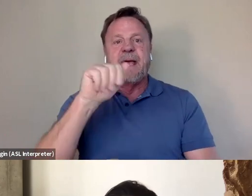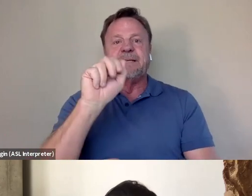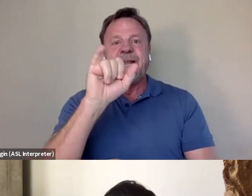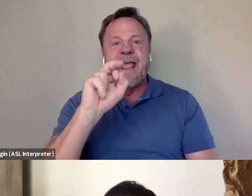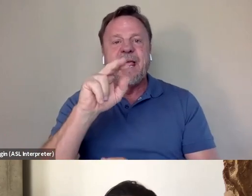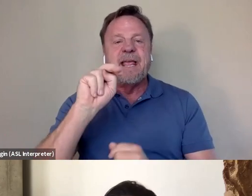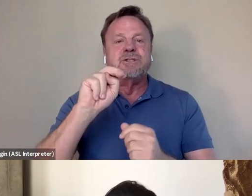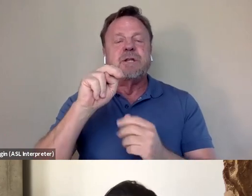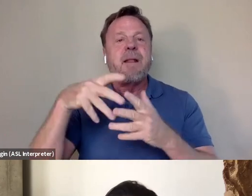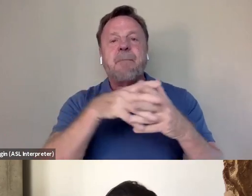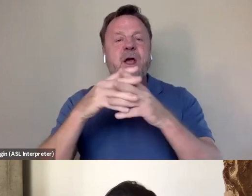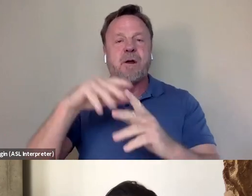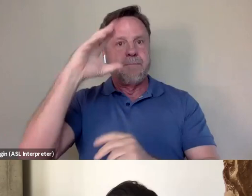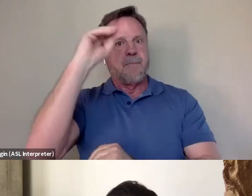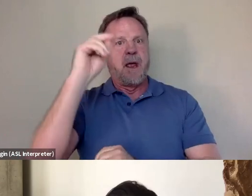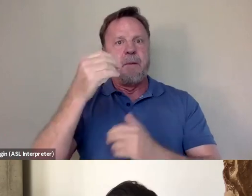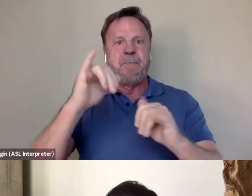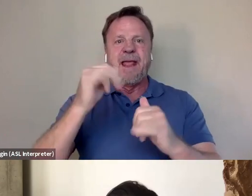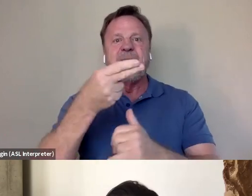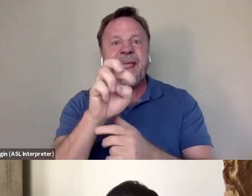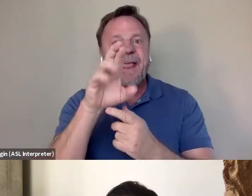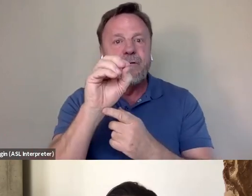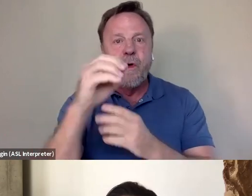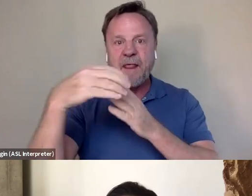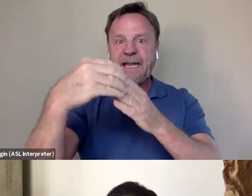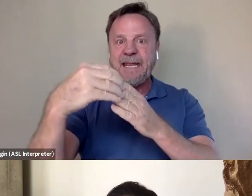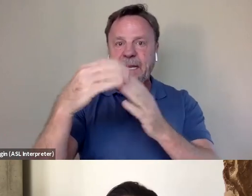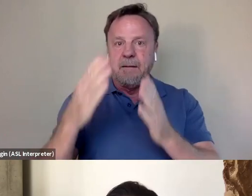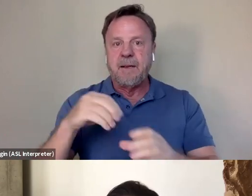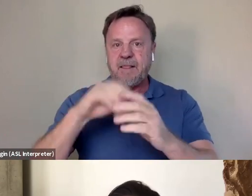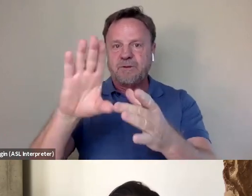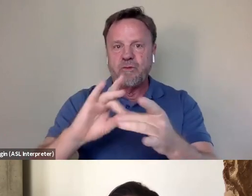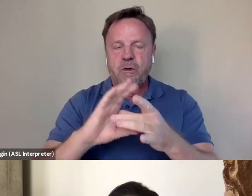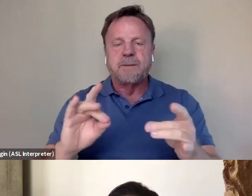play hero, play the lead in their story. So when I saw enter the dragon,